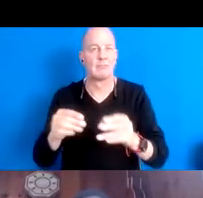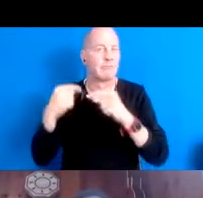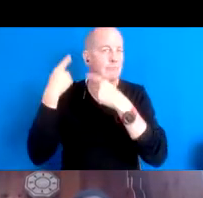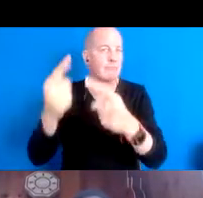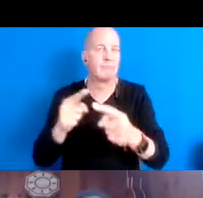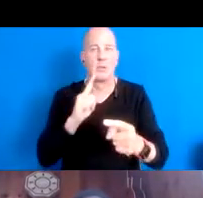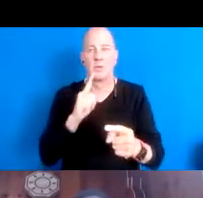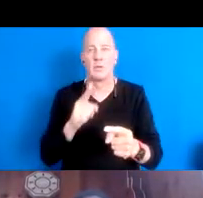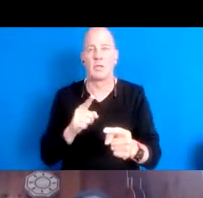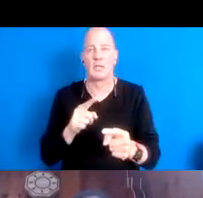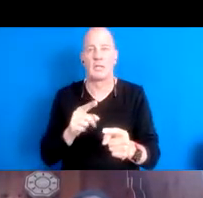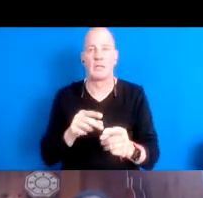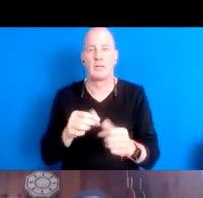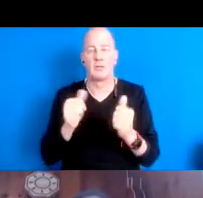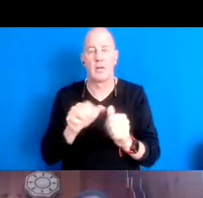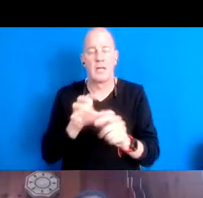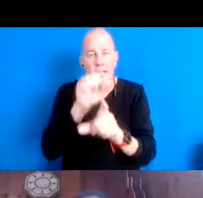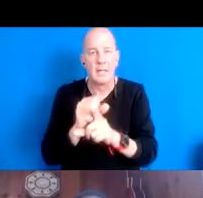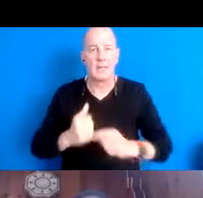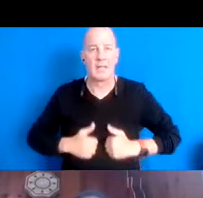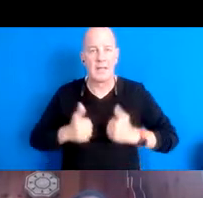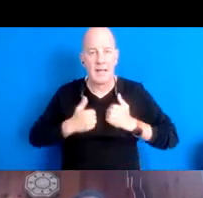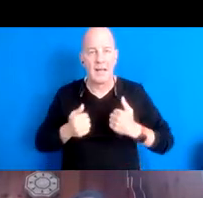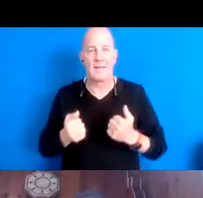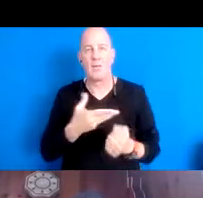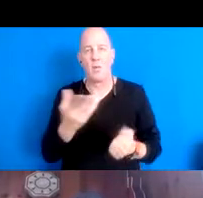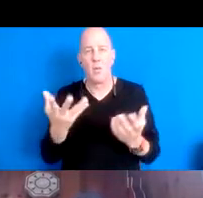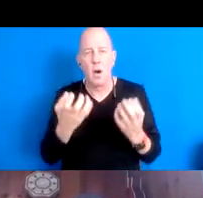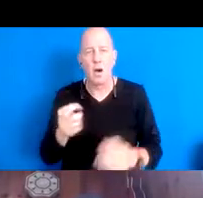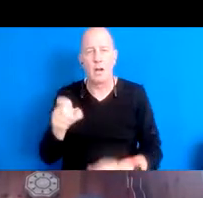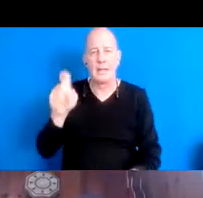the life to want in need and then get at whatever cost.